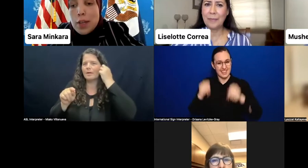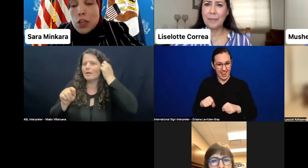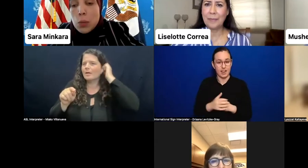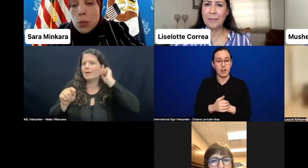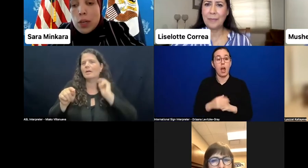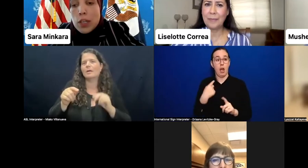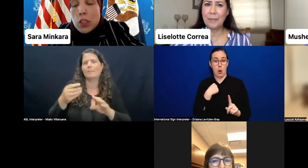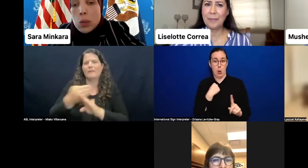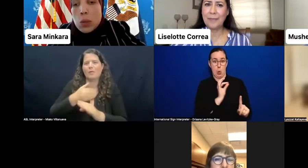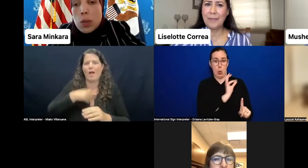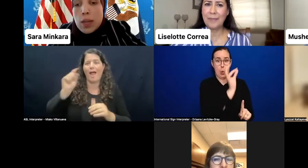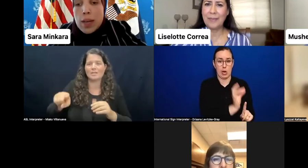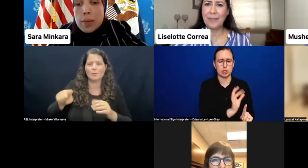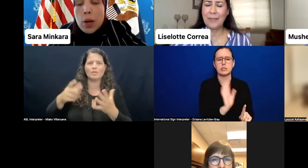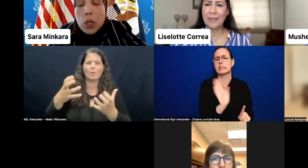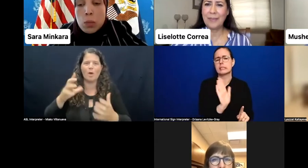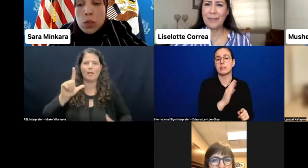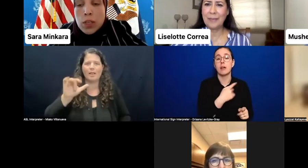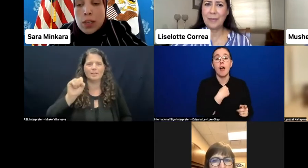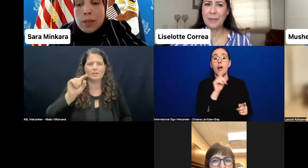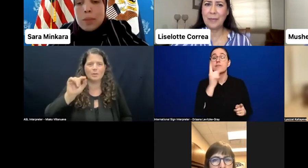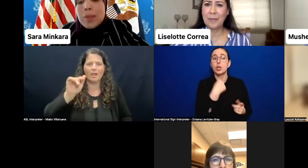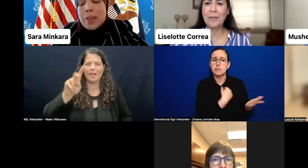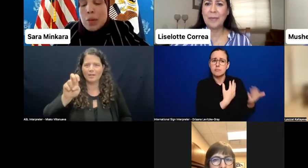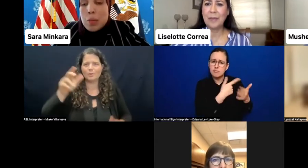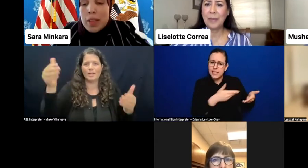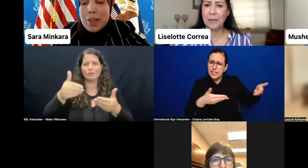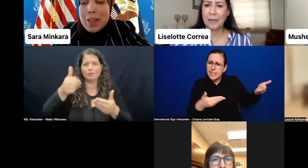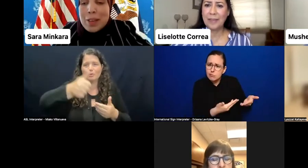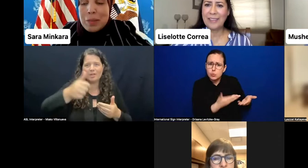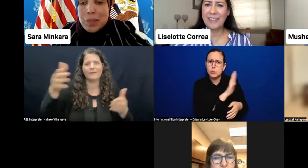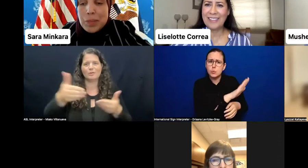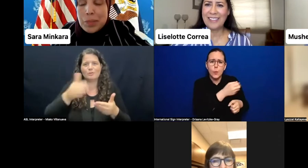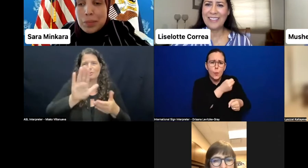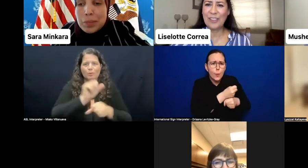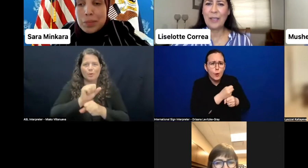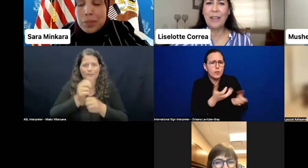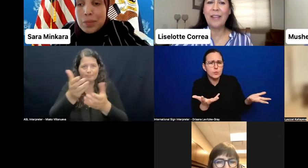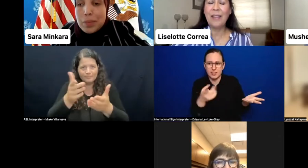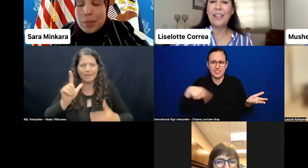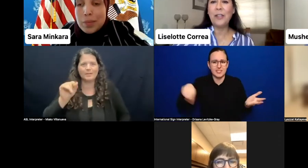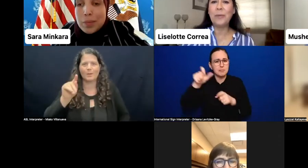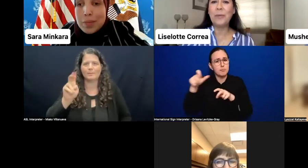and your work to our community here, it would be lovely. Thank you.